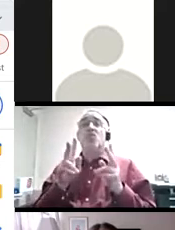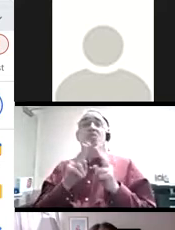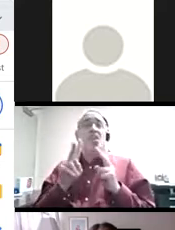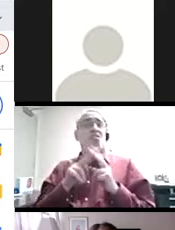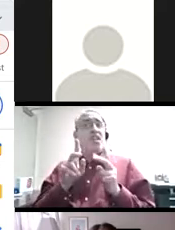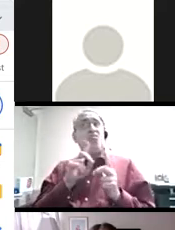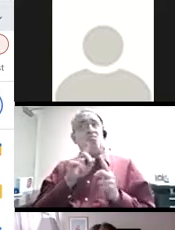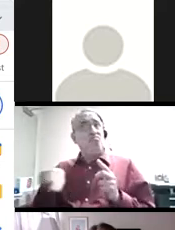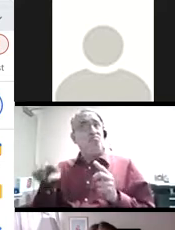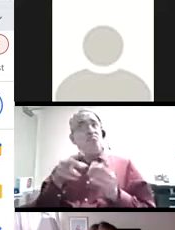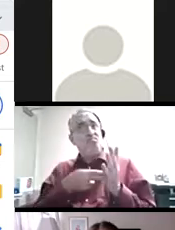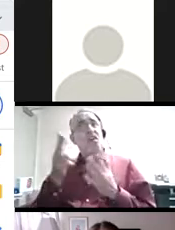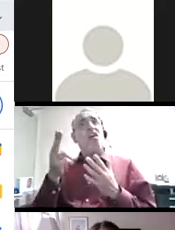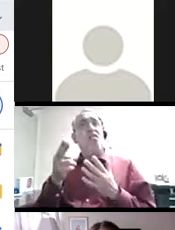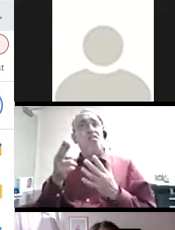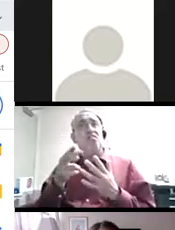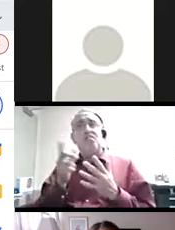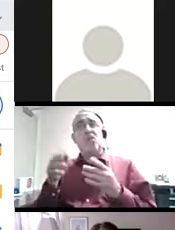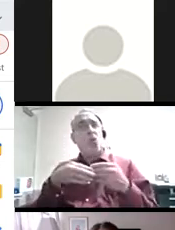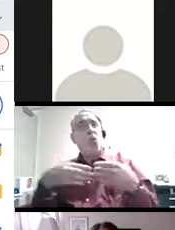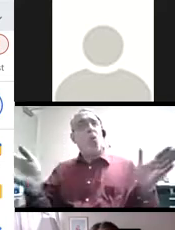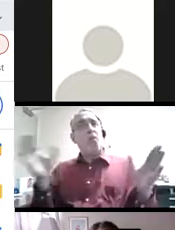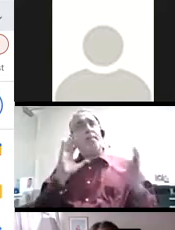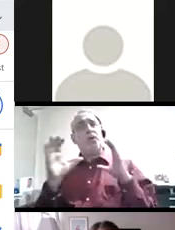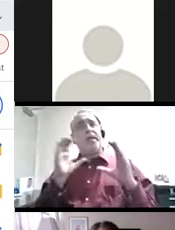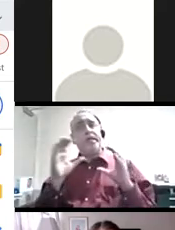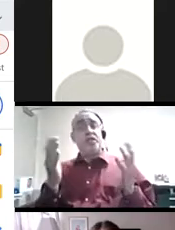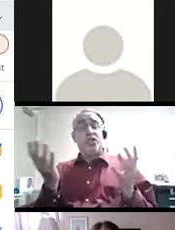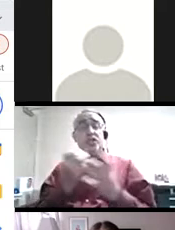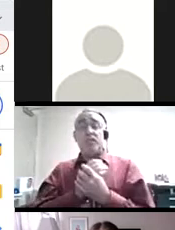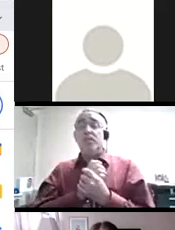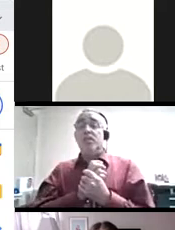very honest, which creates an open dialogue about the type of assessment they believe they deserve.